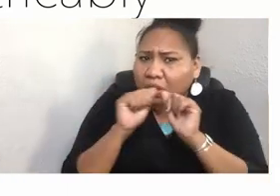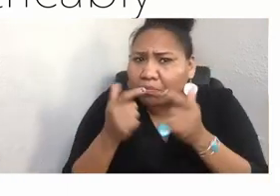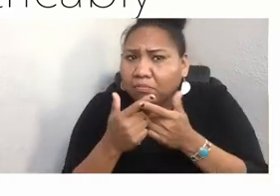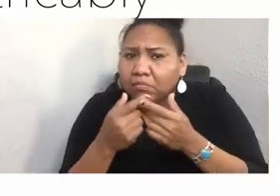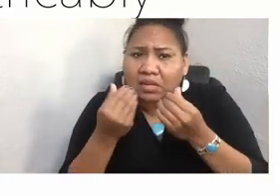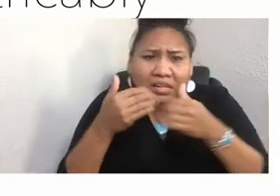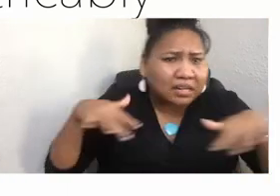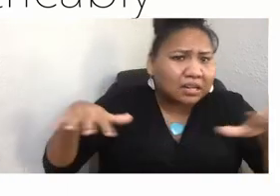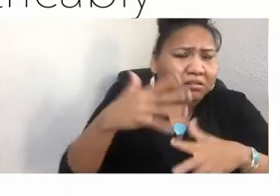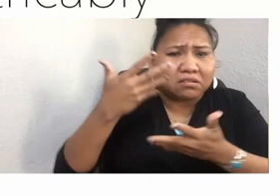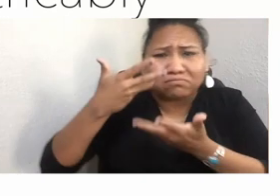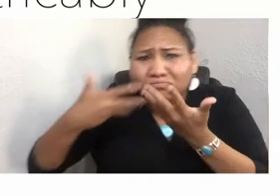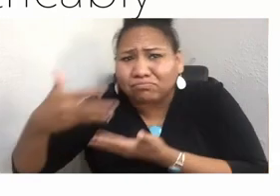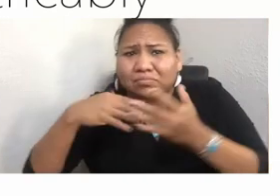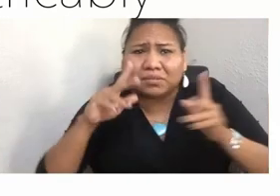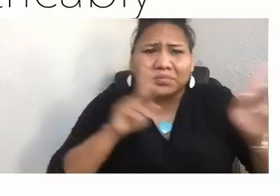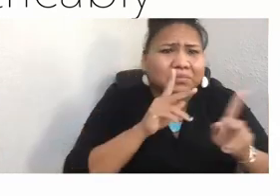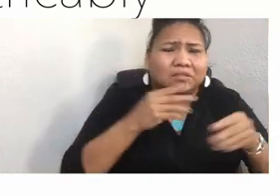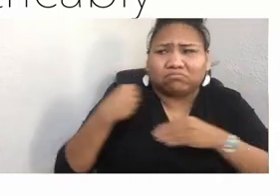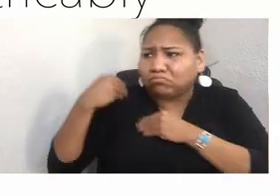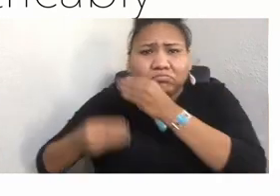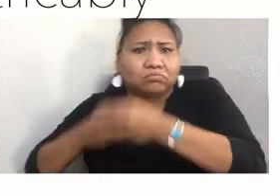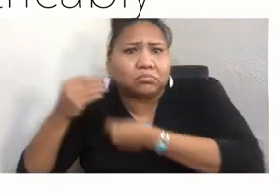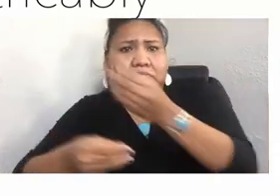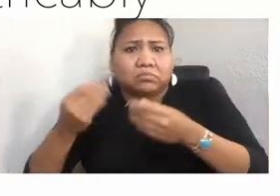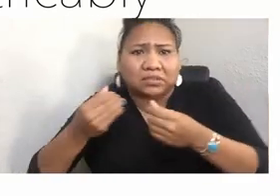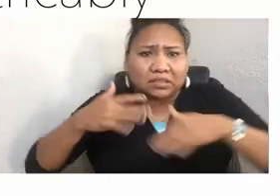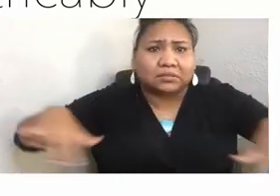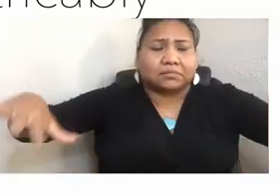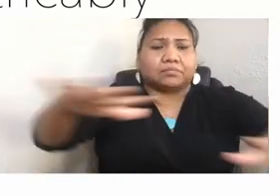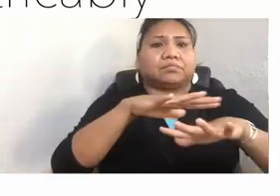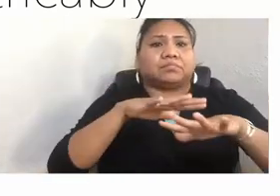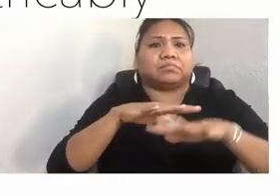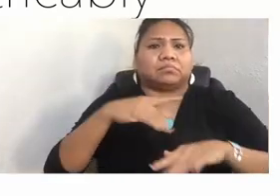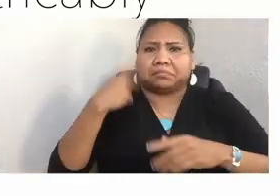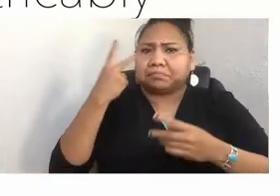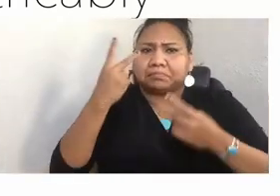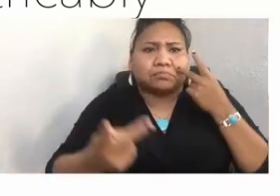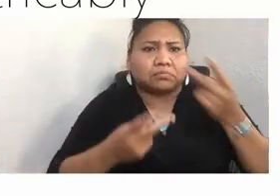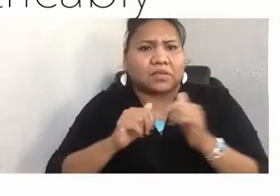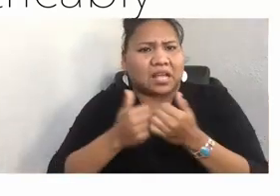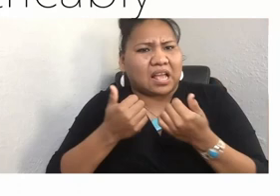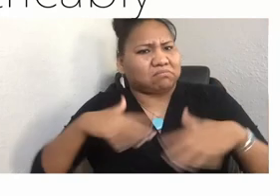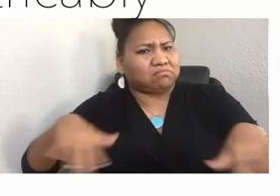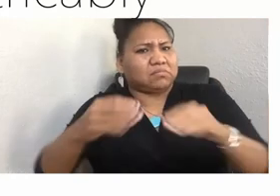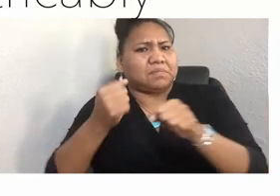to really, truly grasp how the connection to place really makes us who we are. Despite Western ideologies and systems